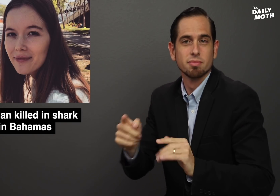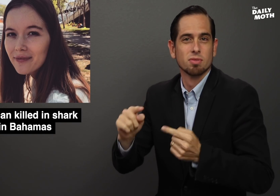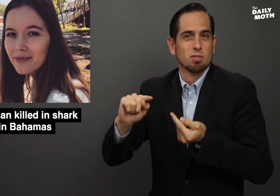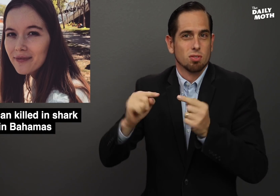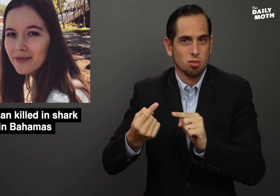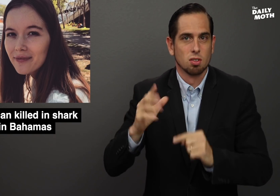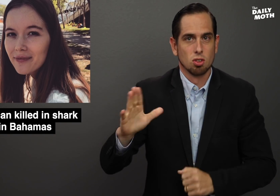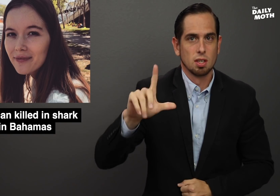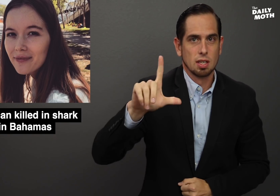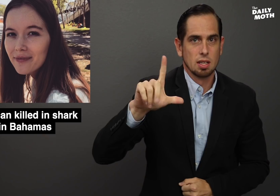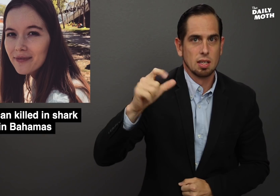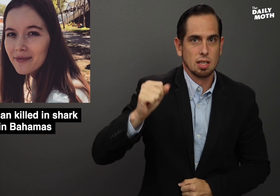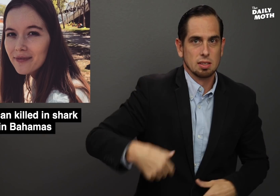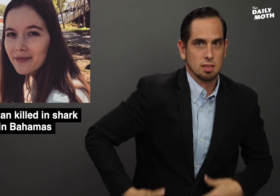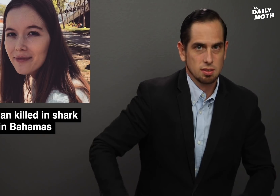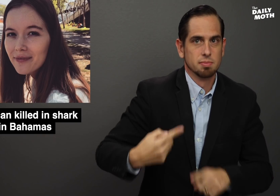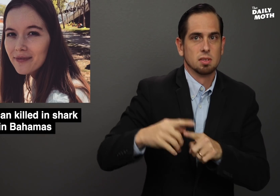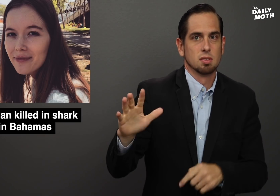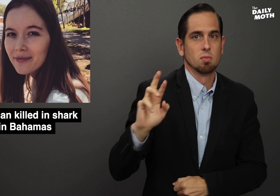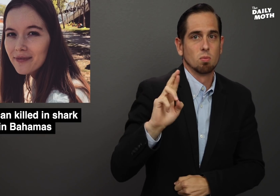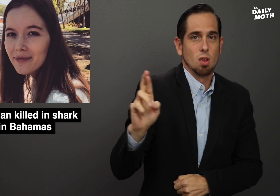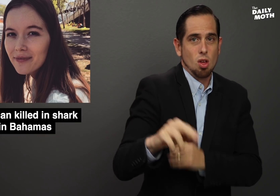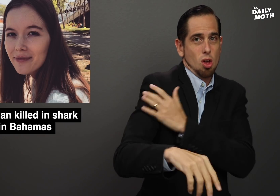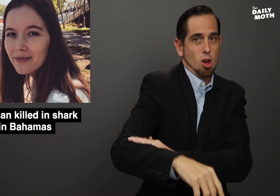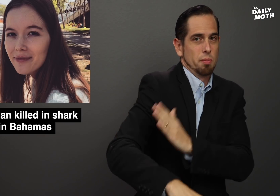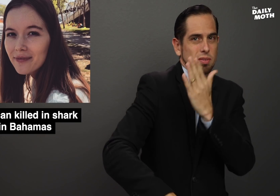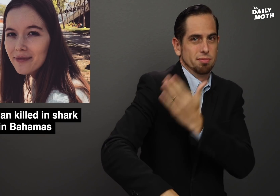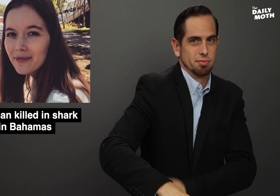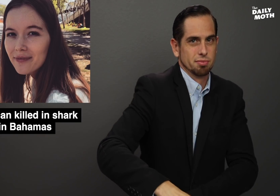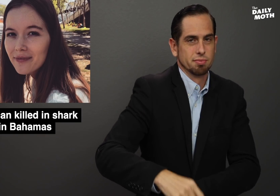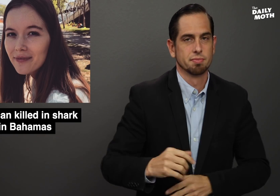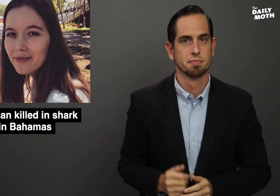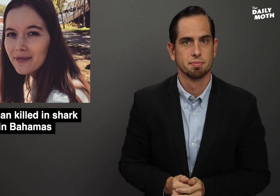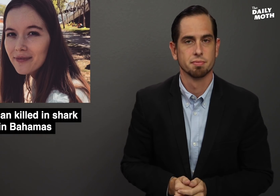She had injuries to her legs and her right arm was severed.